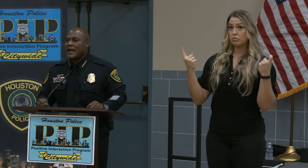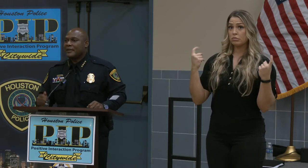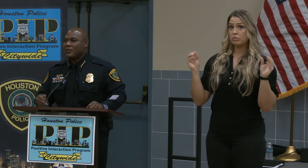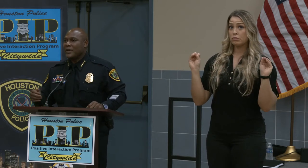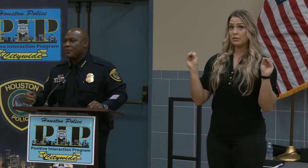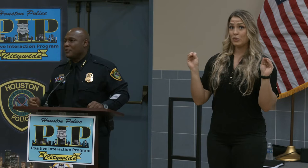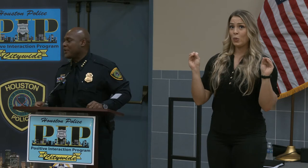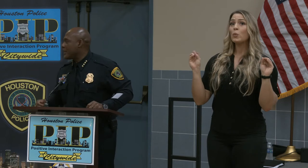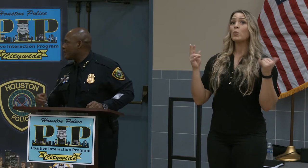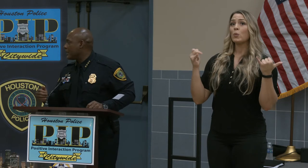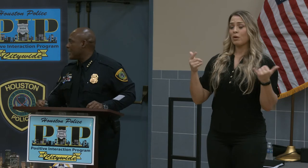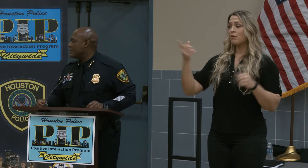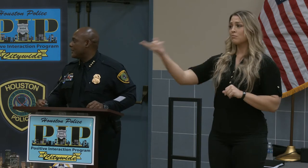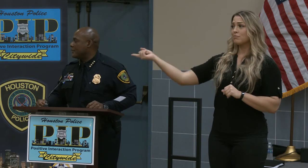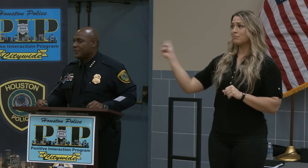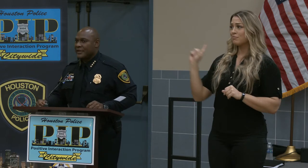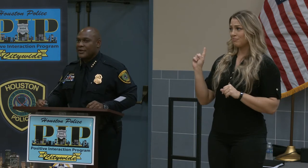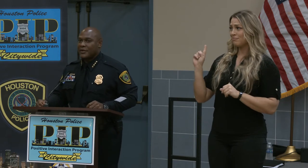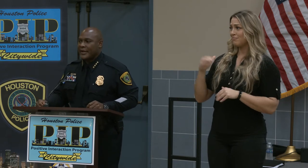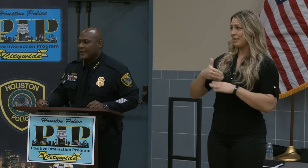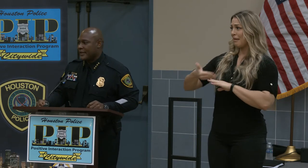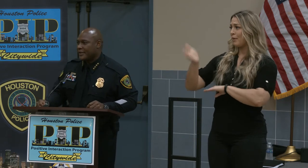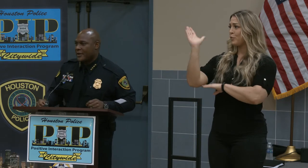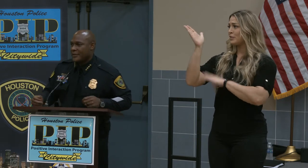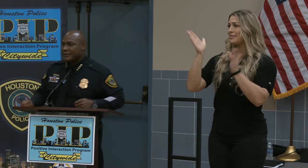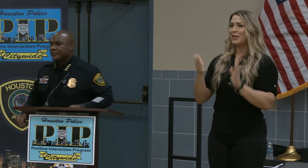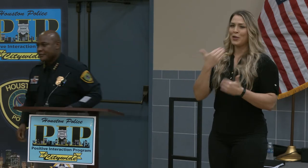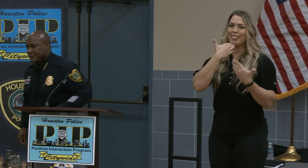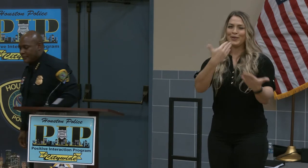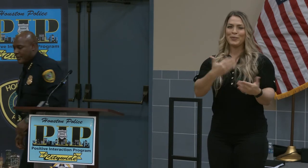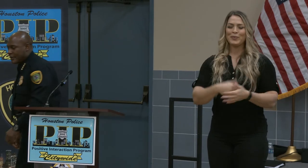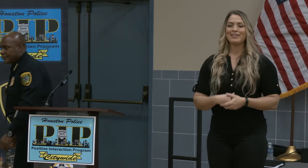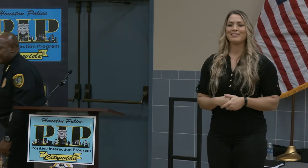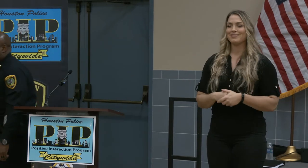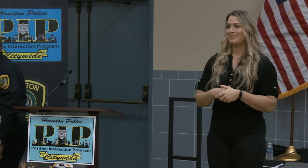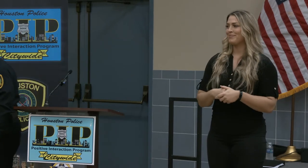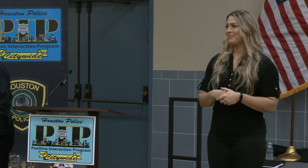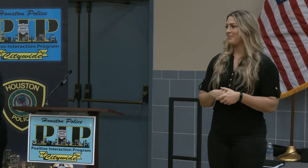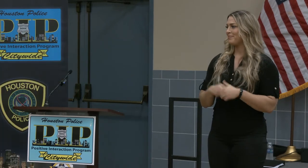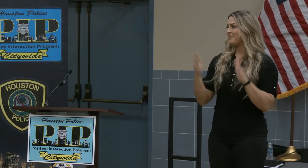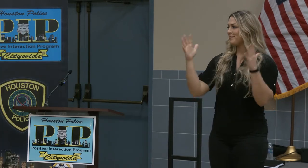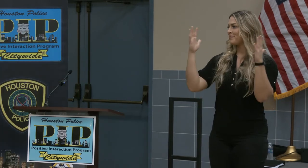out of the way and bring up the next presenter. Thank y'all.